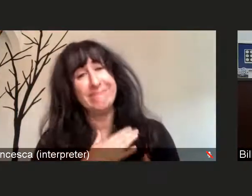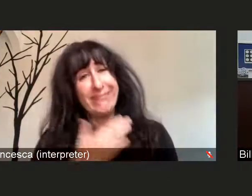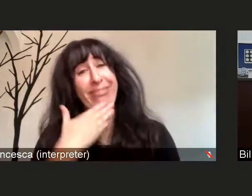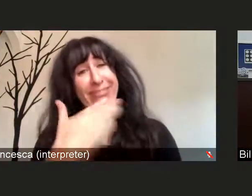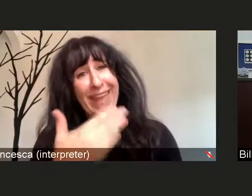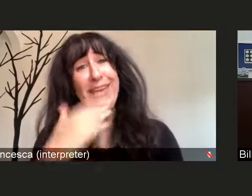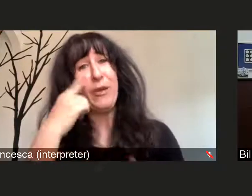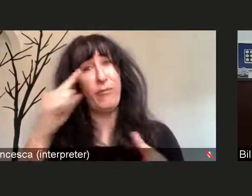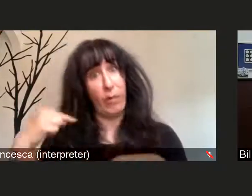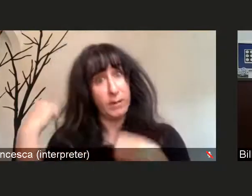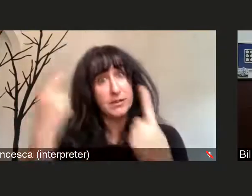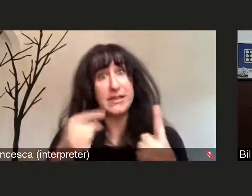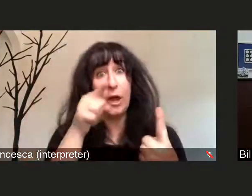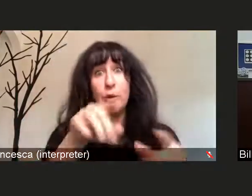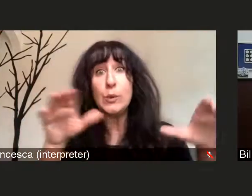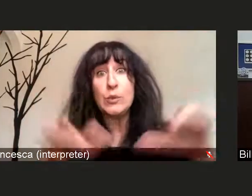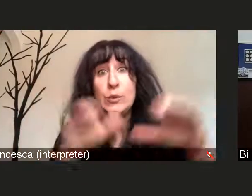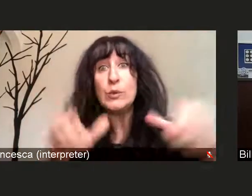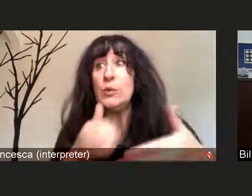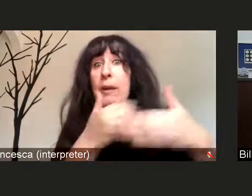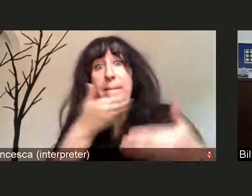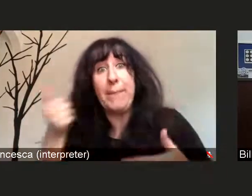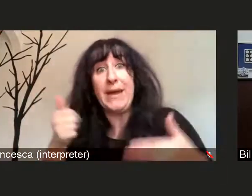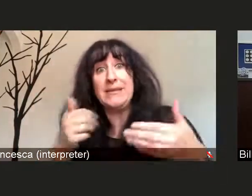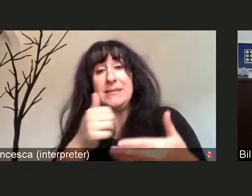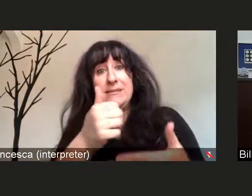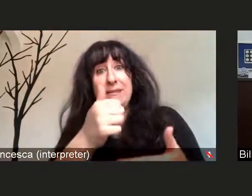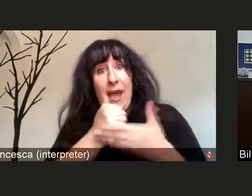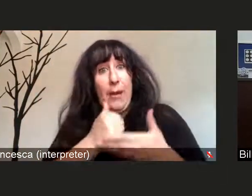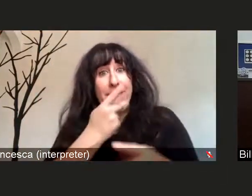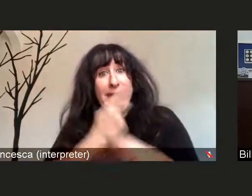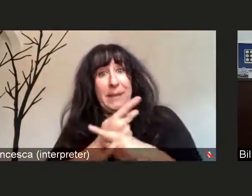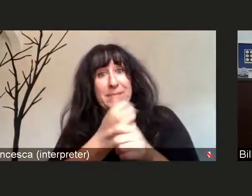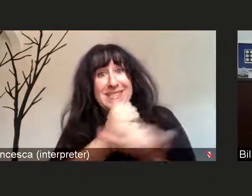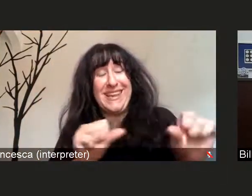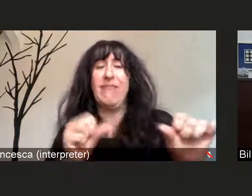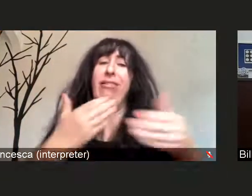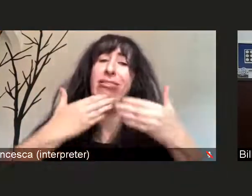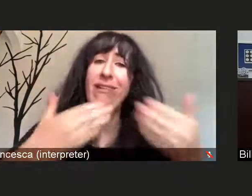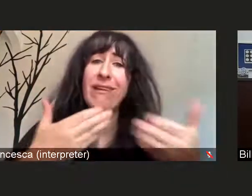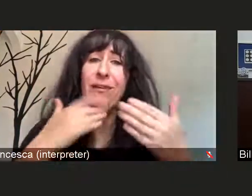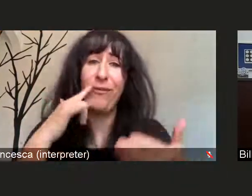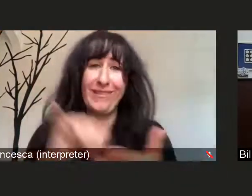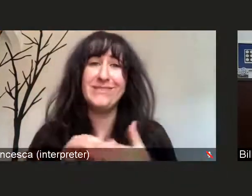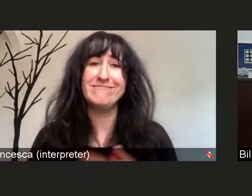to keep us all safe and keep our communities safe. I'm gonna switch gears for a minute,